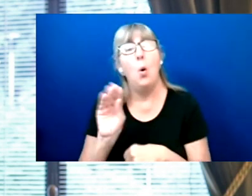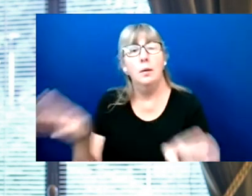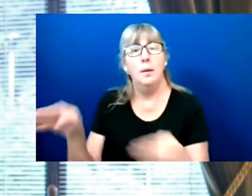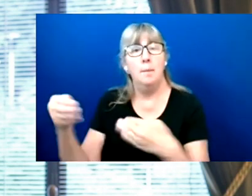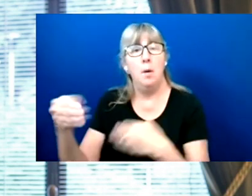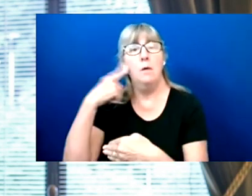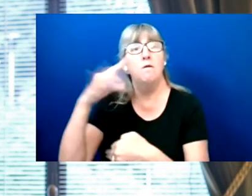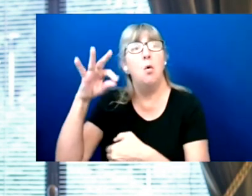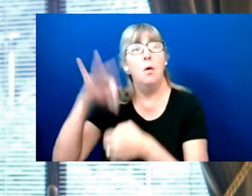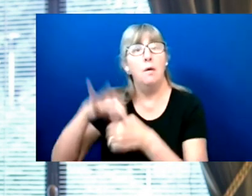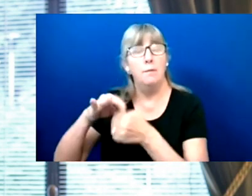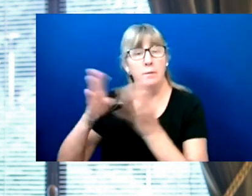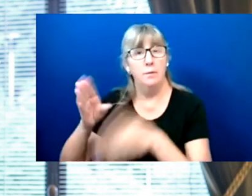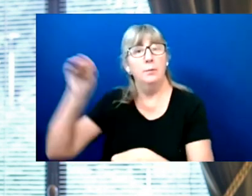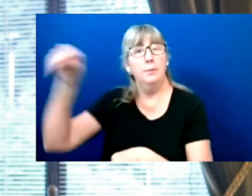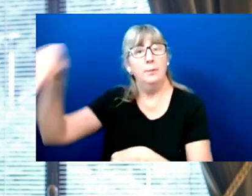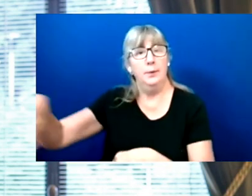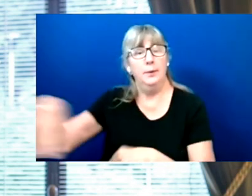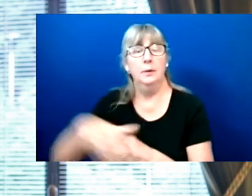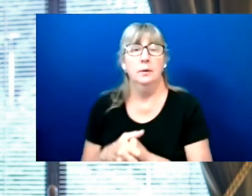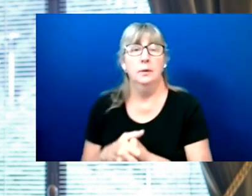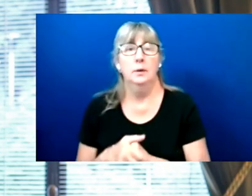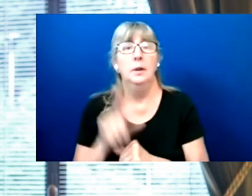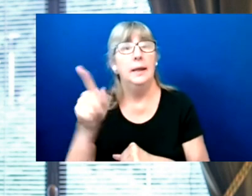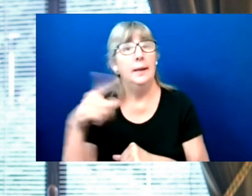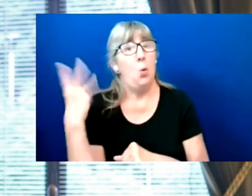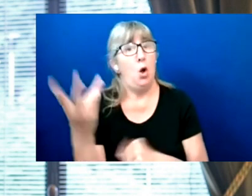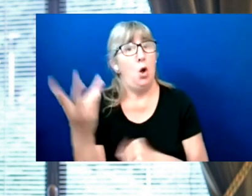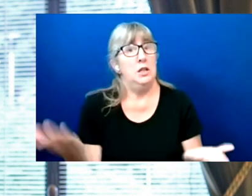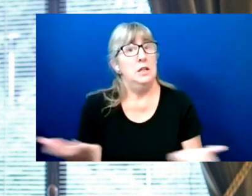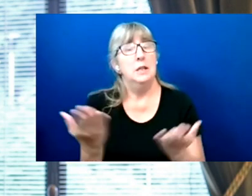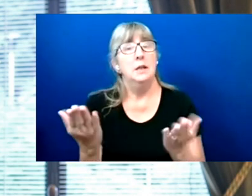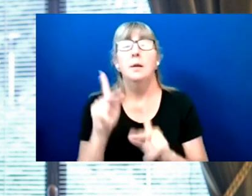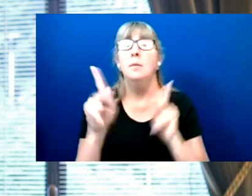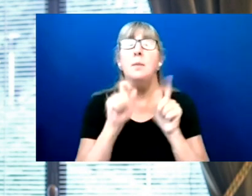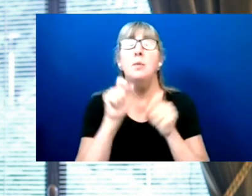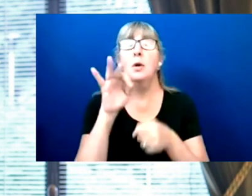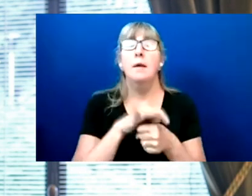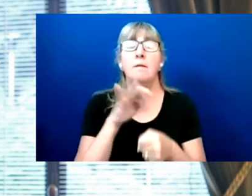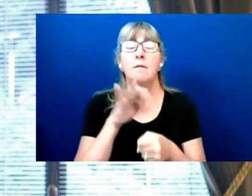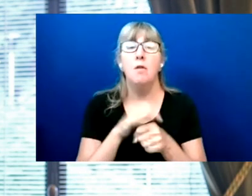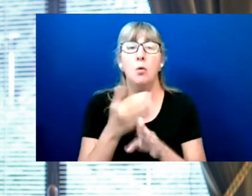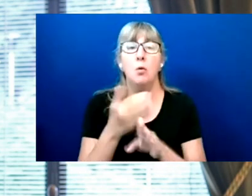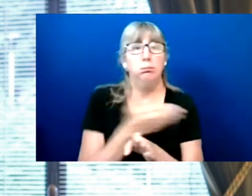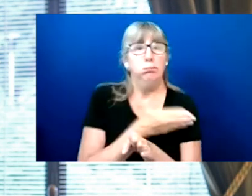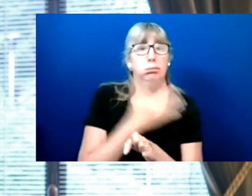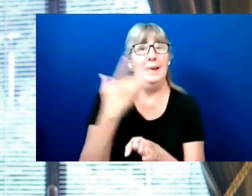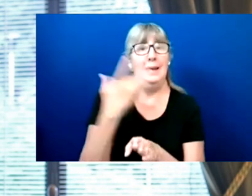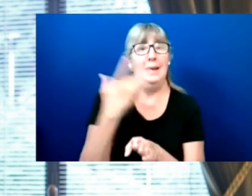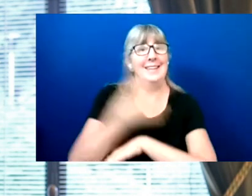In Washington, for example, people can vote as early as 18 days before an election.